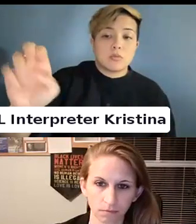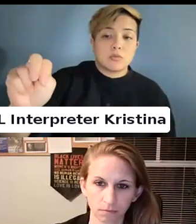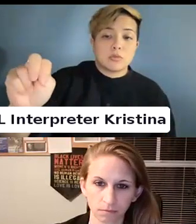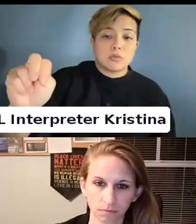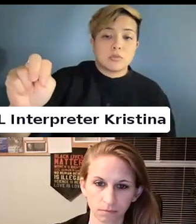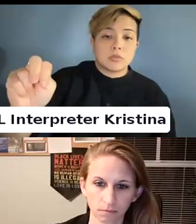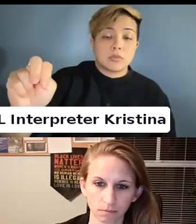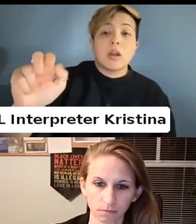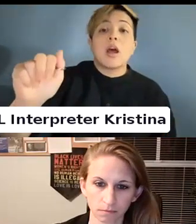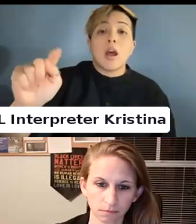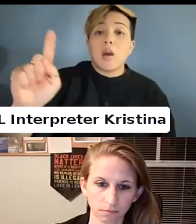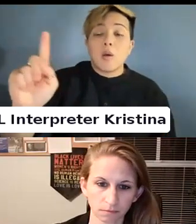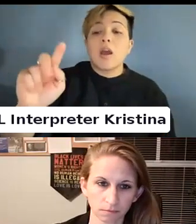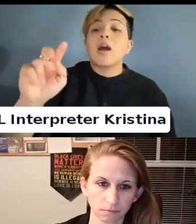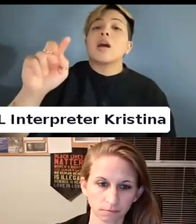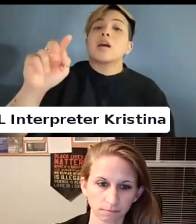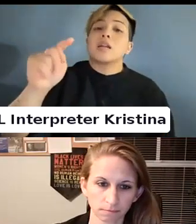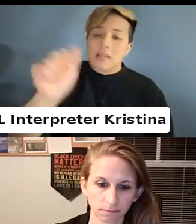national disability rights network.